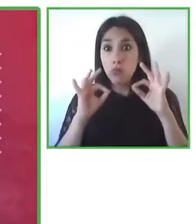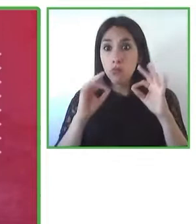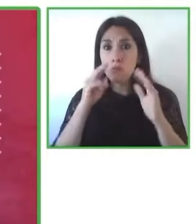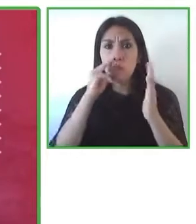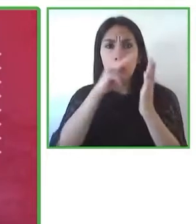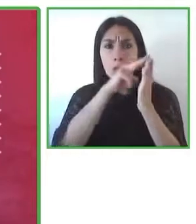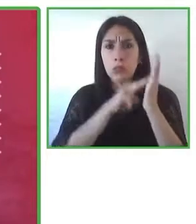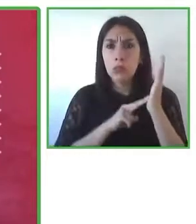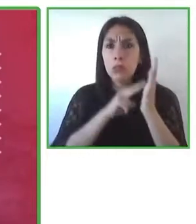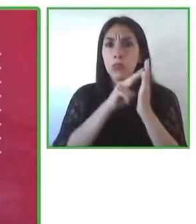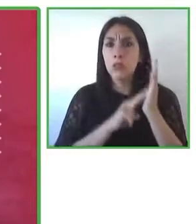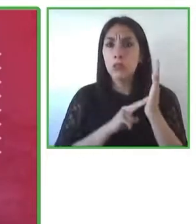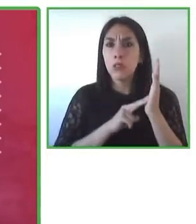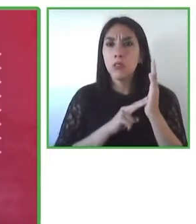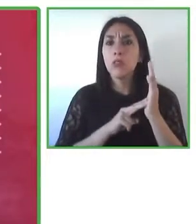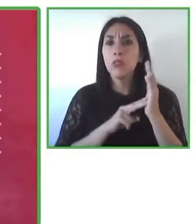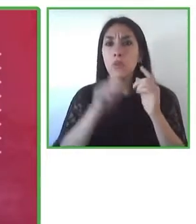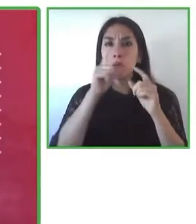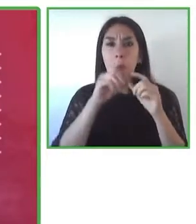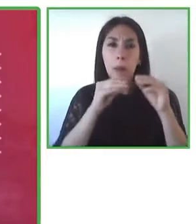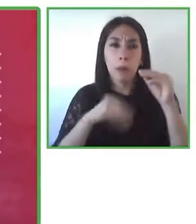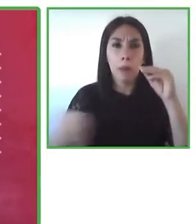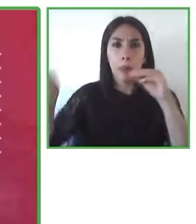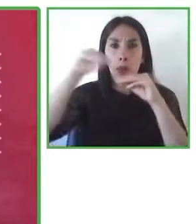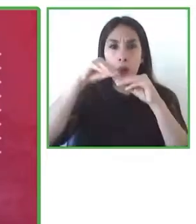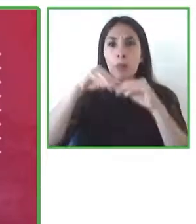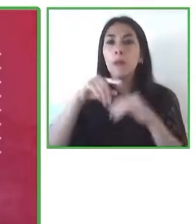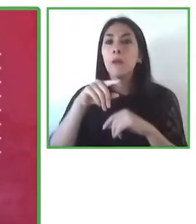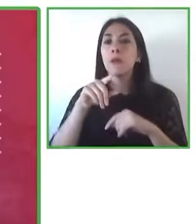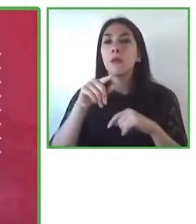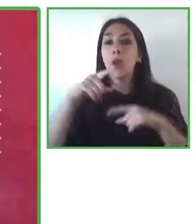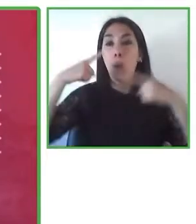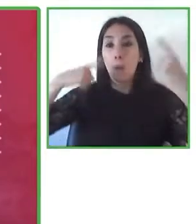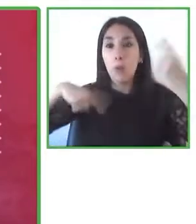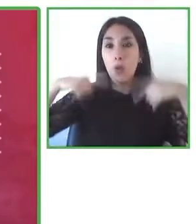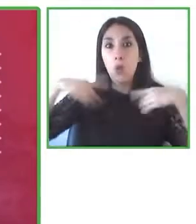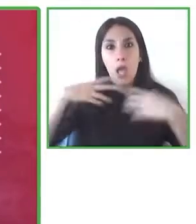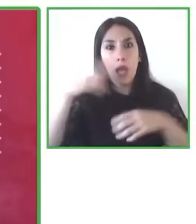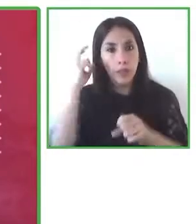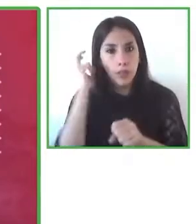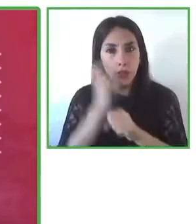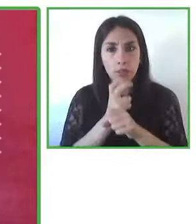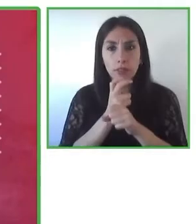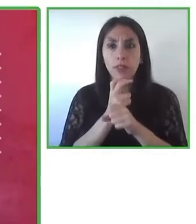a fundamental part of public policy and with the greatest visibility possible